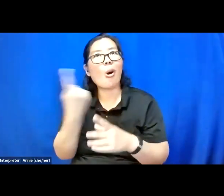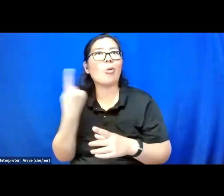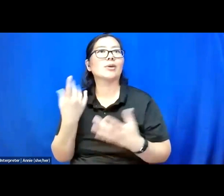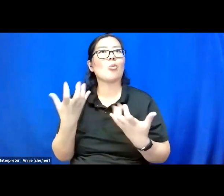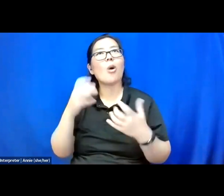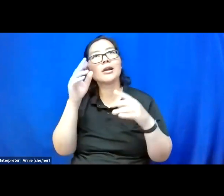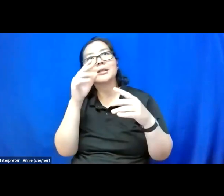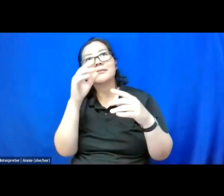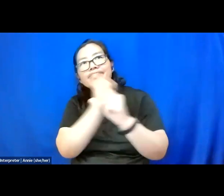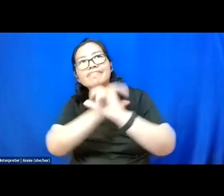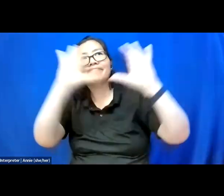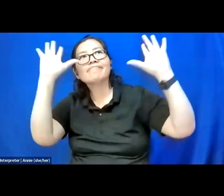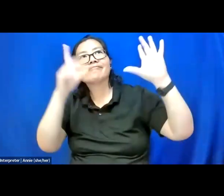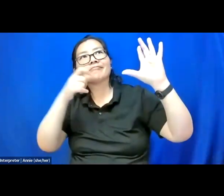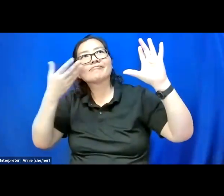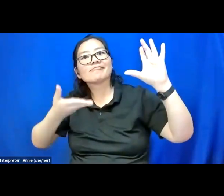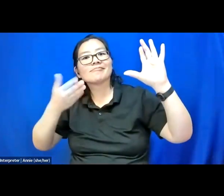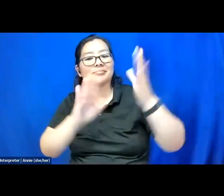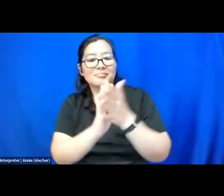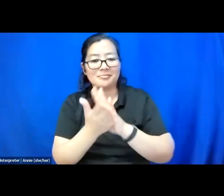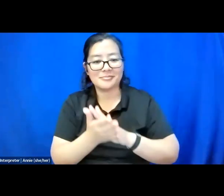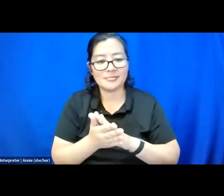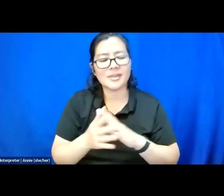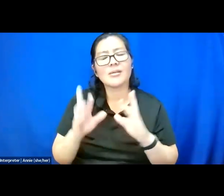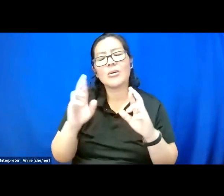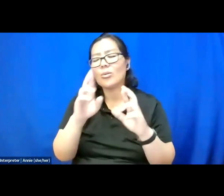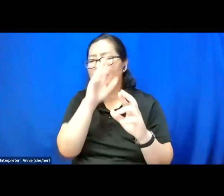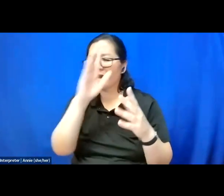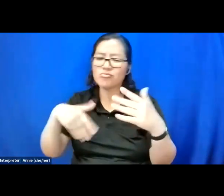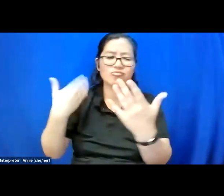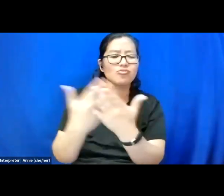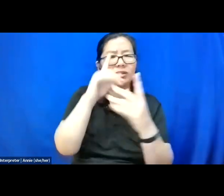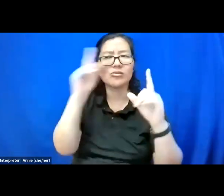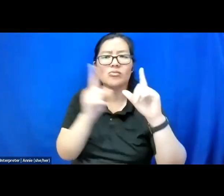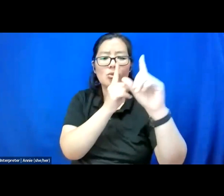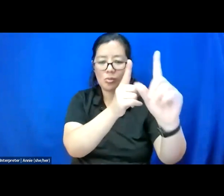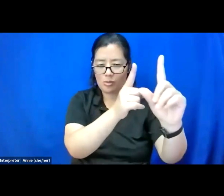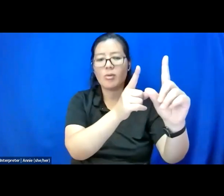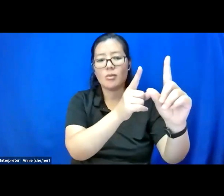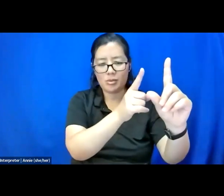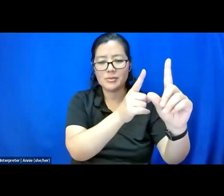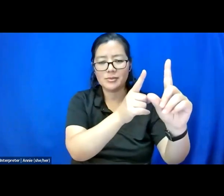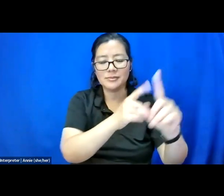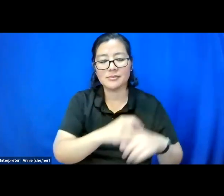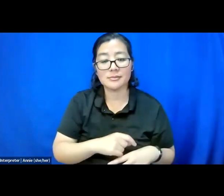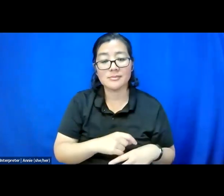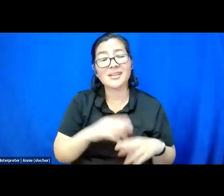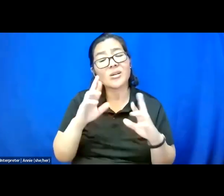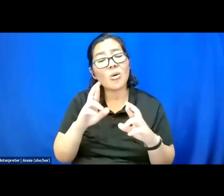and that they reach the goals and eventually get to experience some of the fruits of their labor.